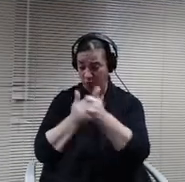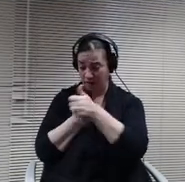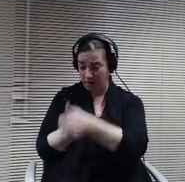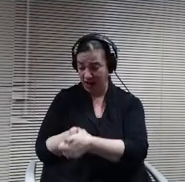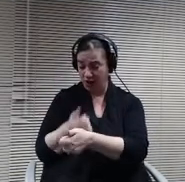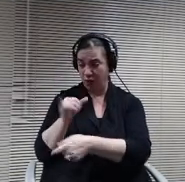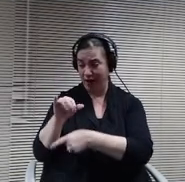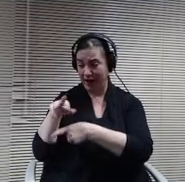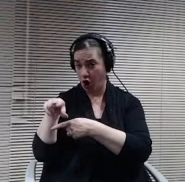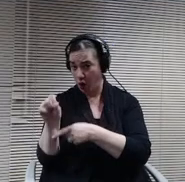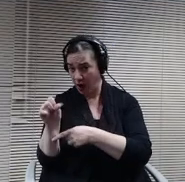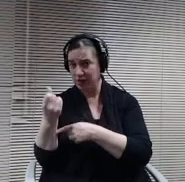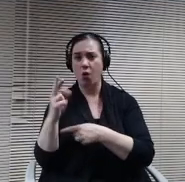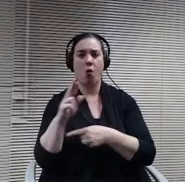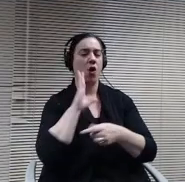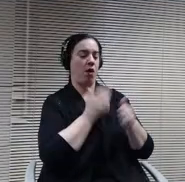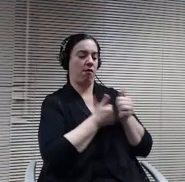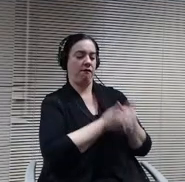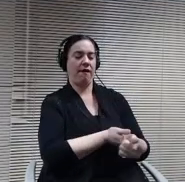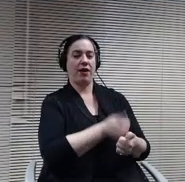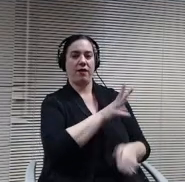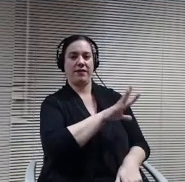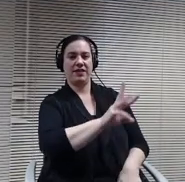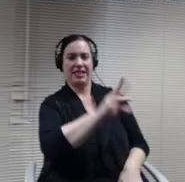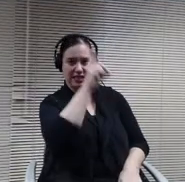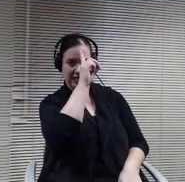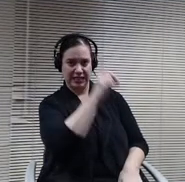usually leave that throughout the year so different factors